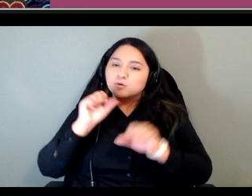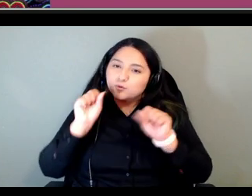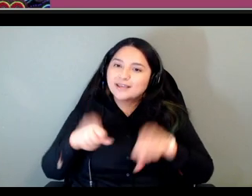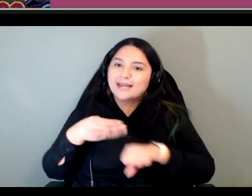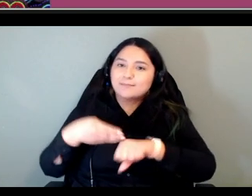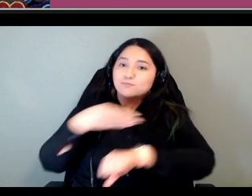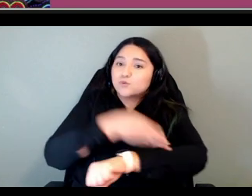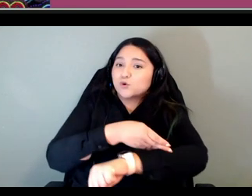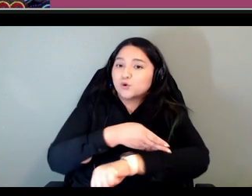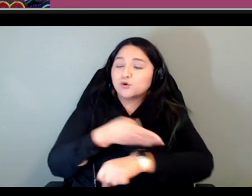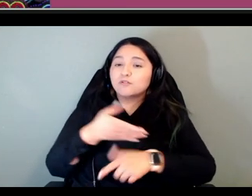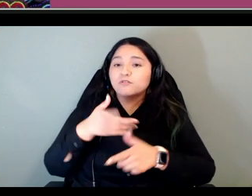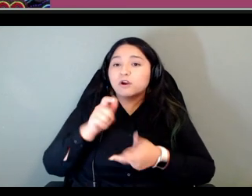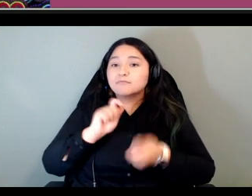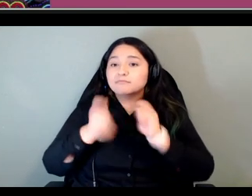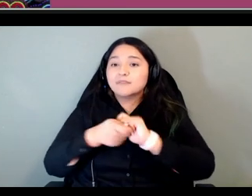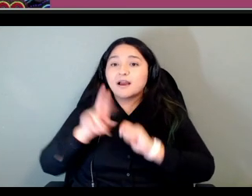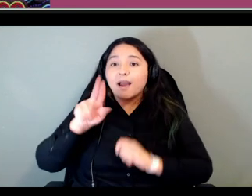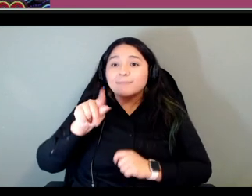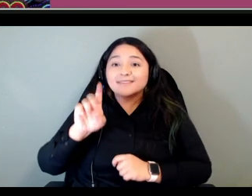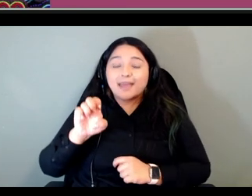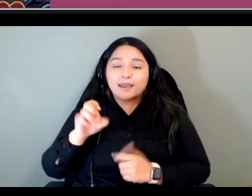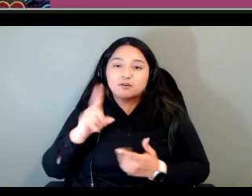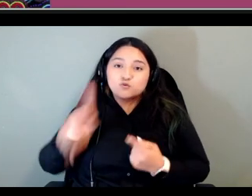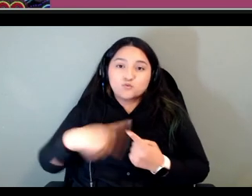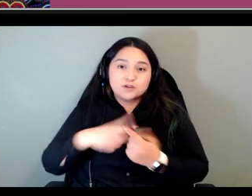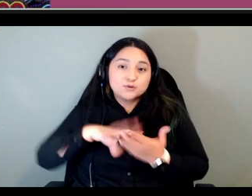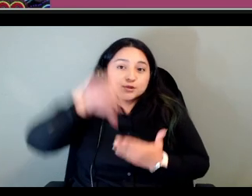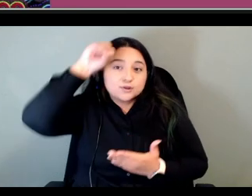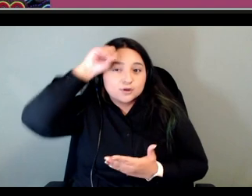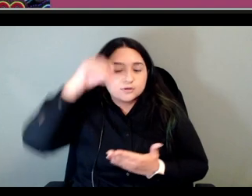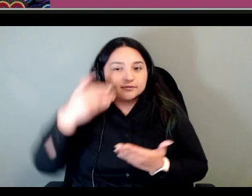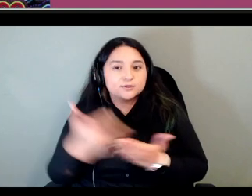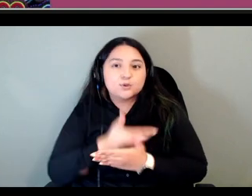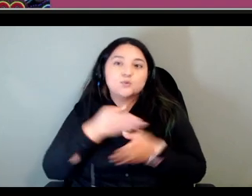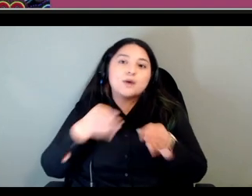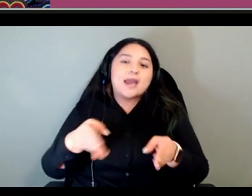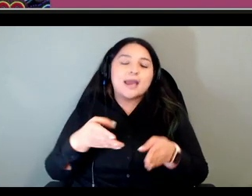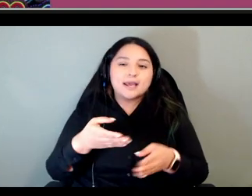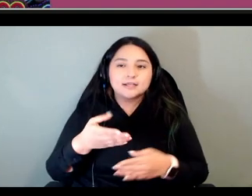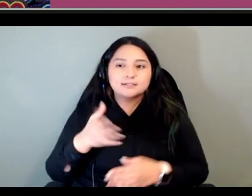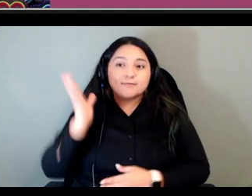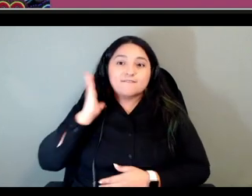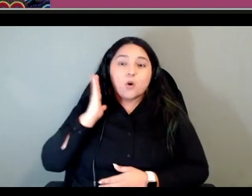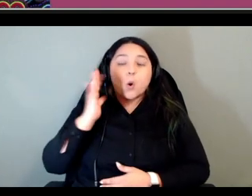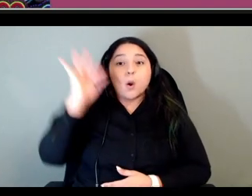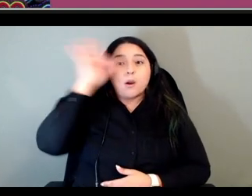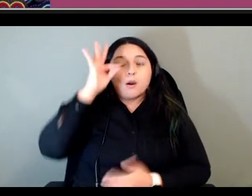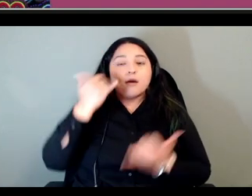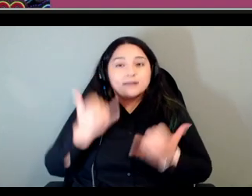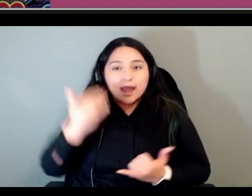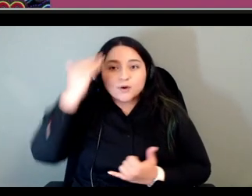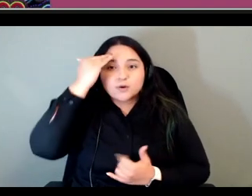you learn new things or new ways that you didn't you weren't exposed to before you started